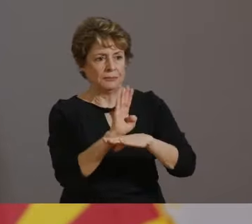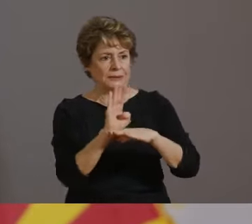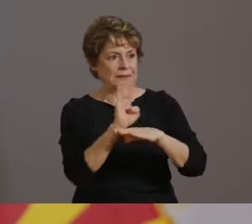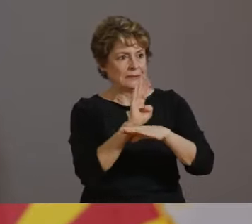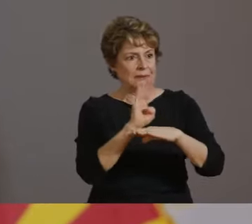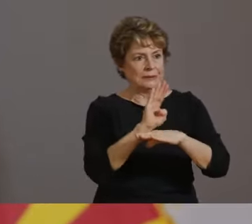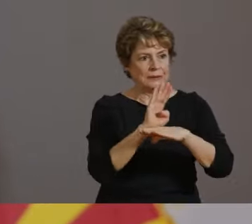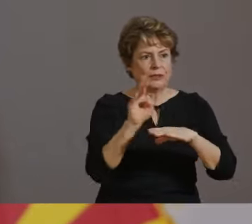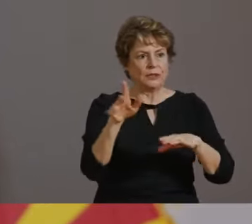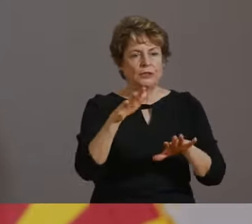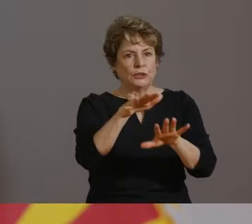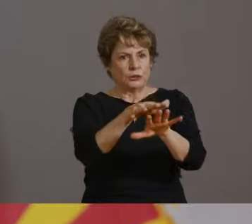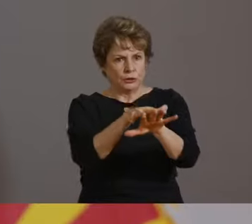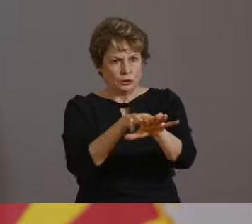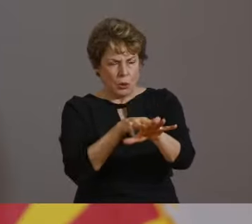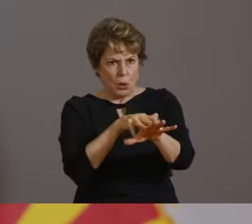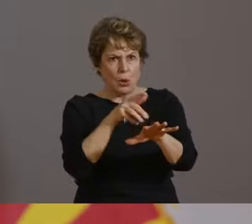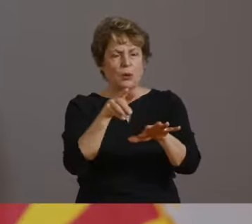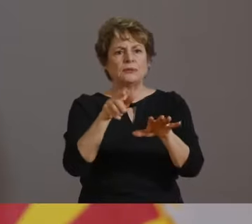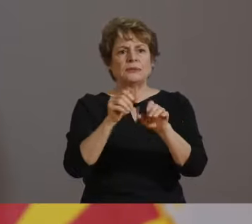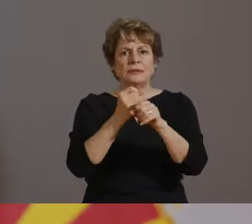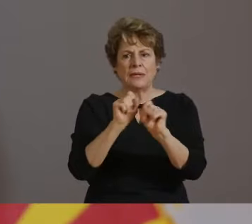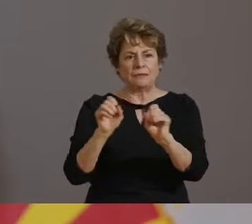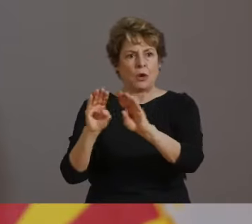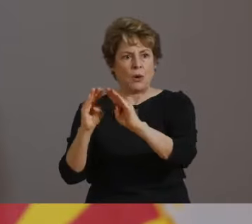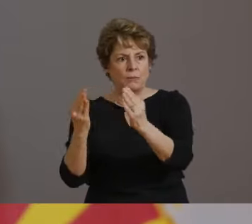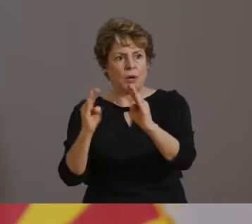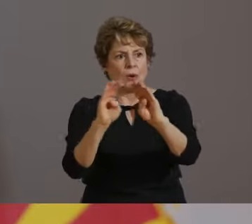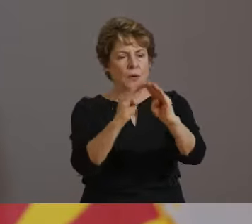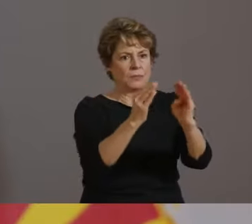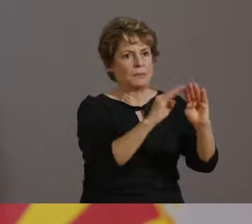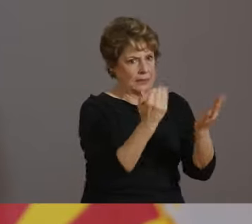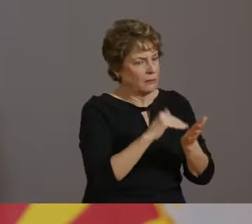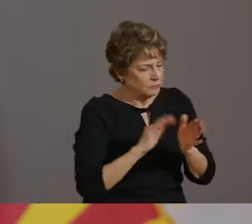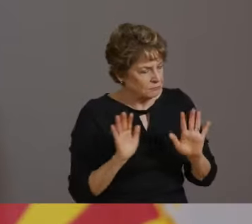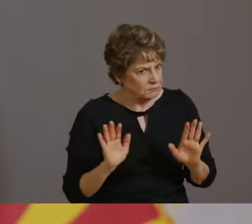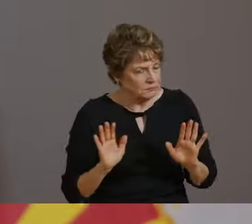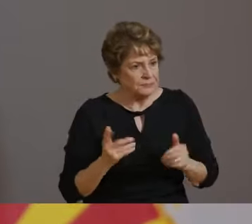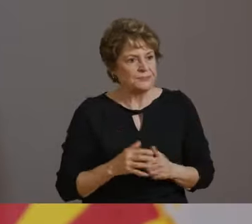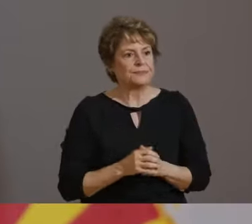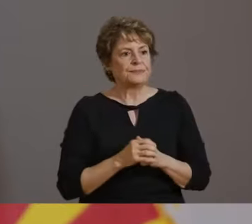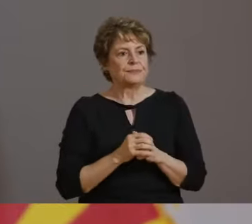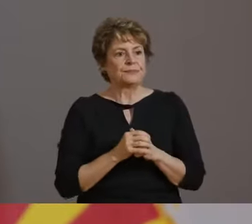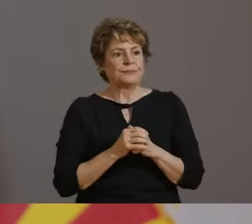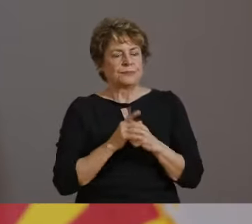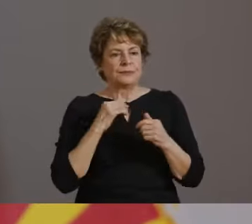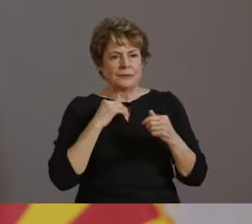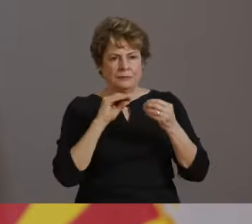THESE BENCHMARKS INCLUDE METRICS FOR COVID-19 CASES, COMMUNITY TRANSMISSION, AND HOSPITAL